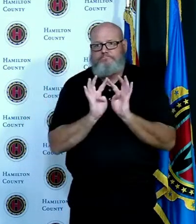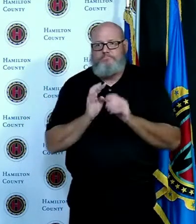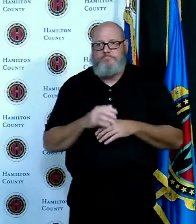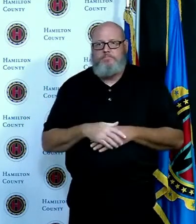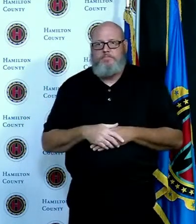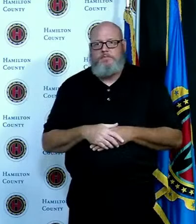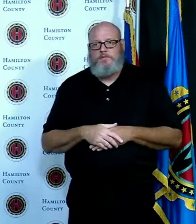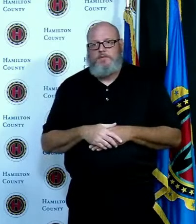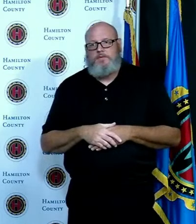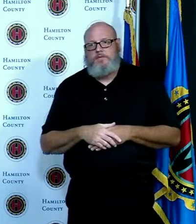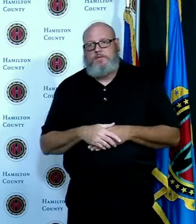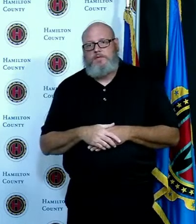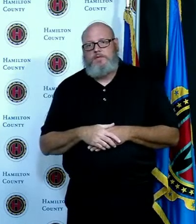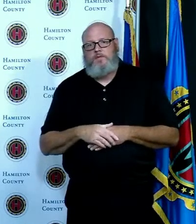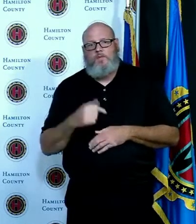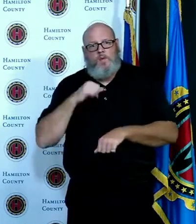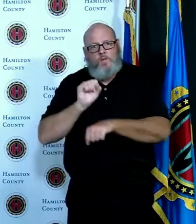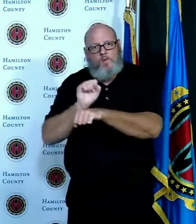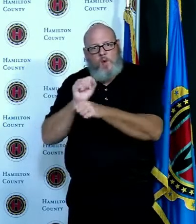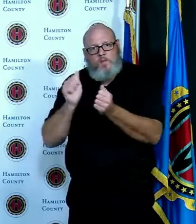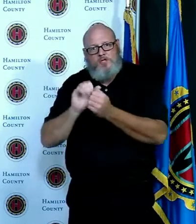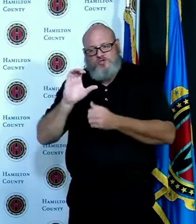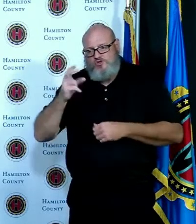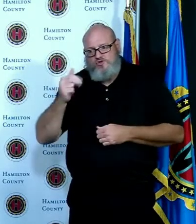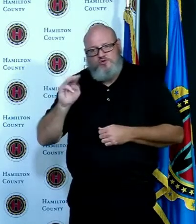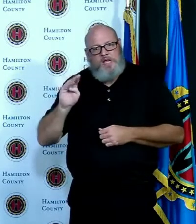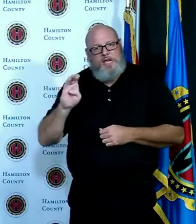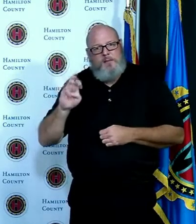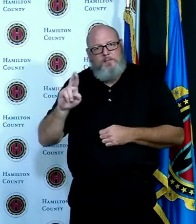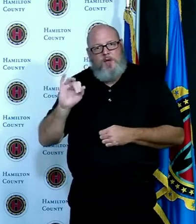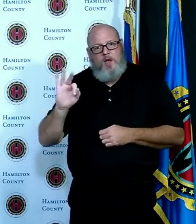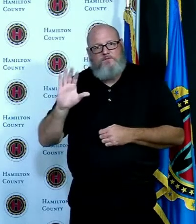messaging out to the community and different parts of the community in different ways so it was as